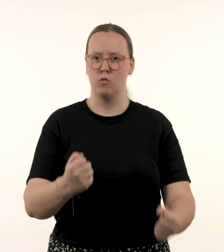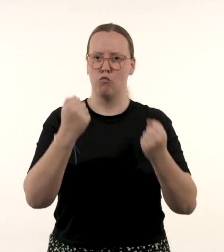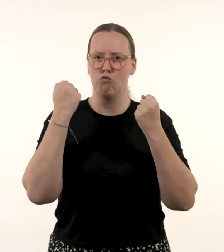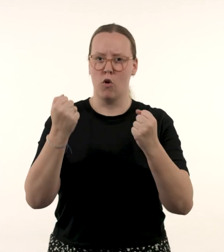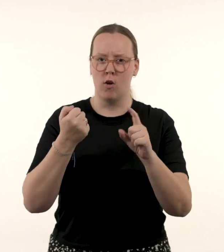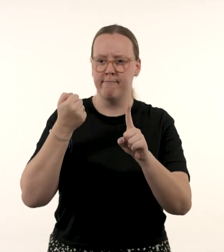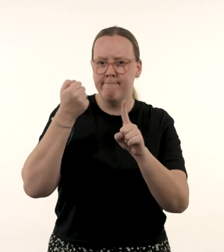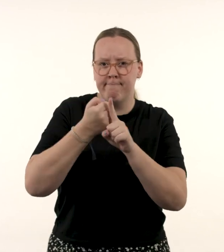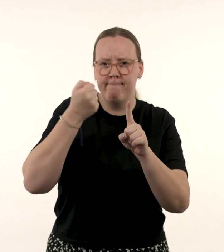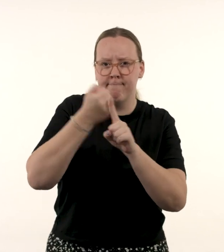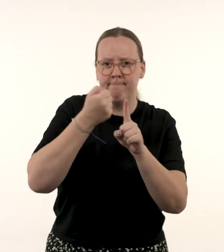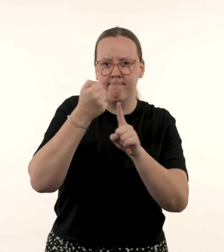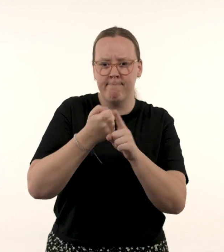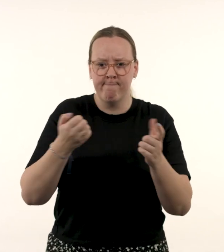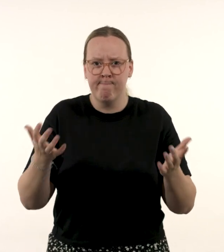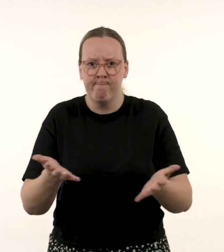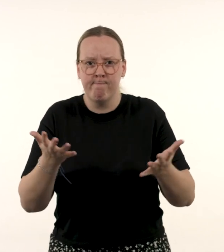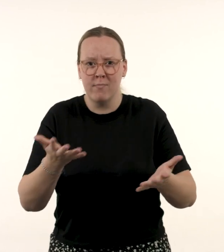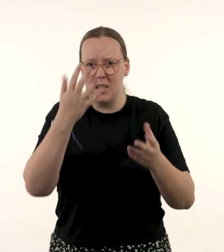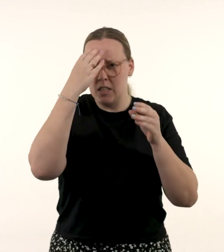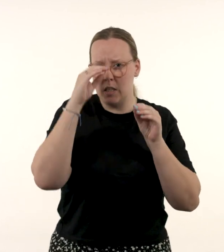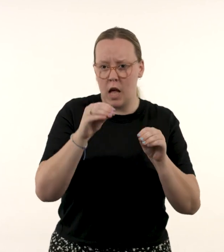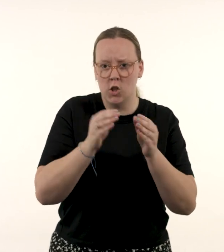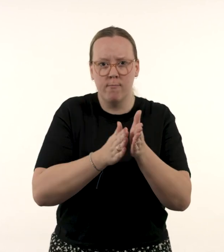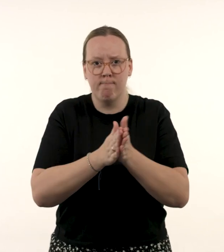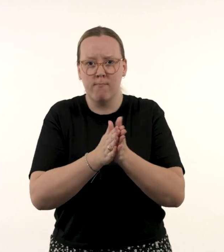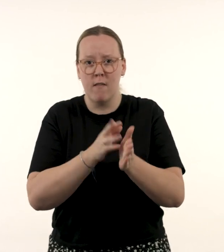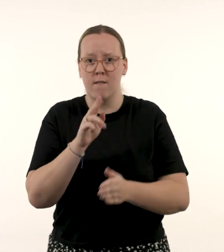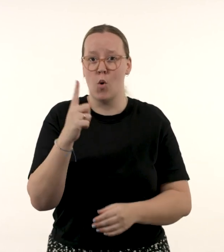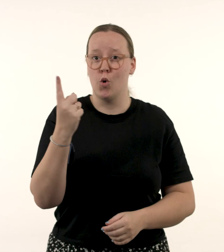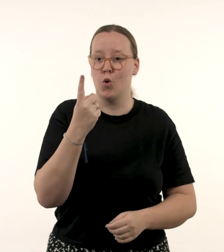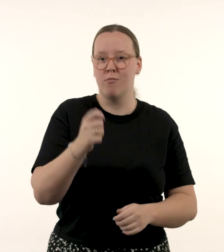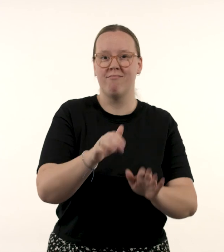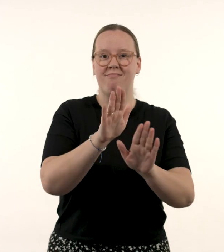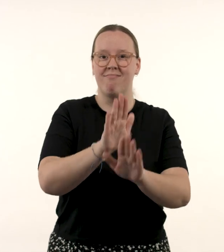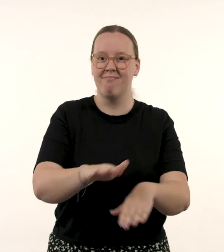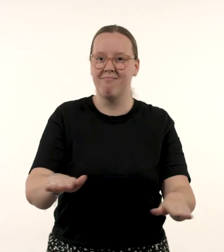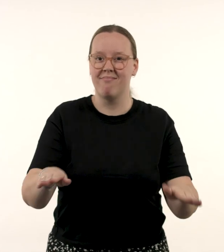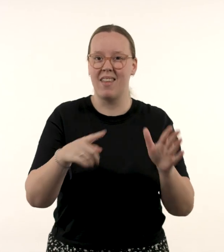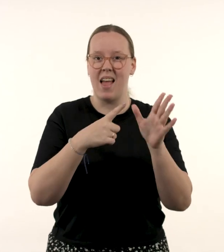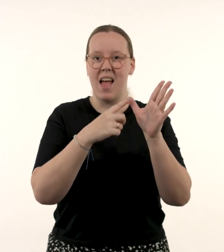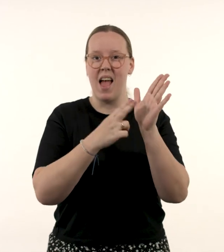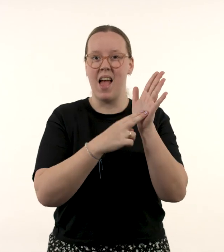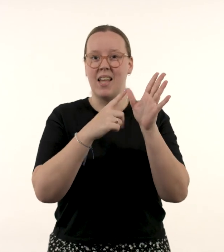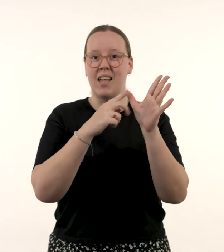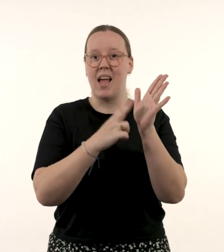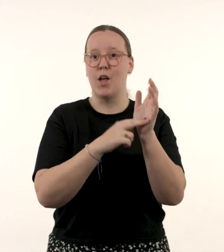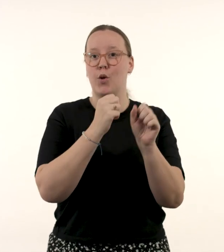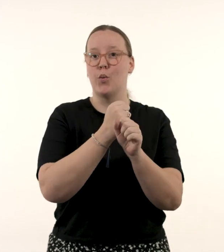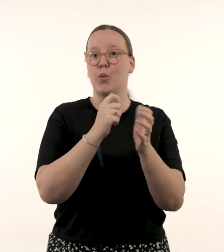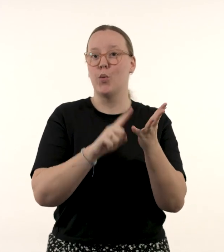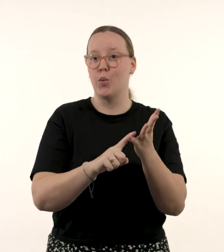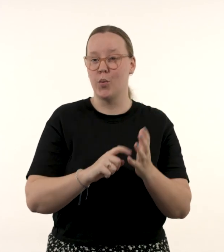is a strong advocate for championing education initiatives for young Aṉangu.